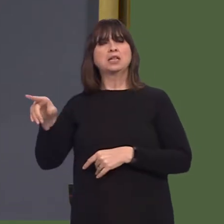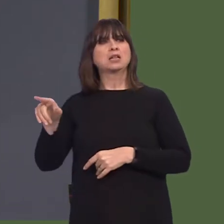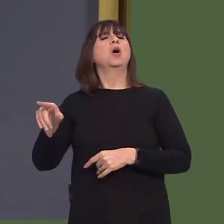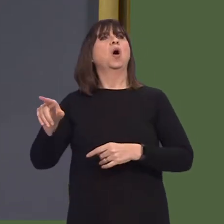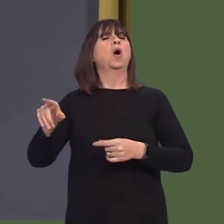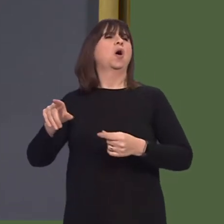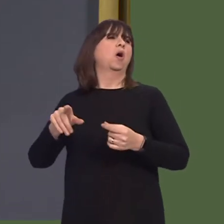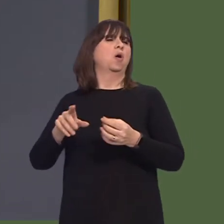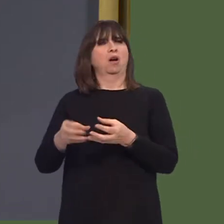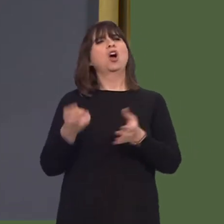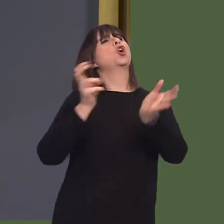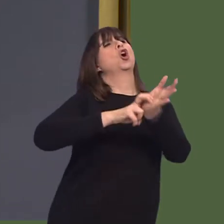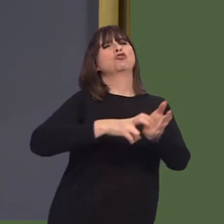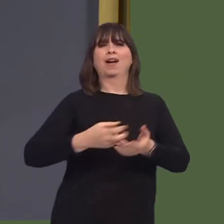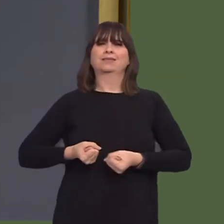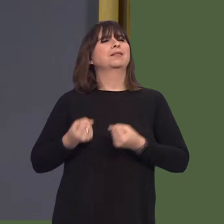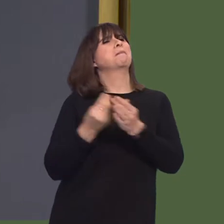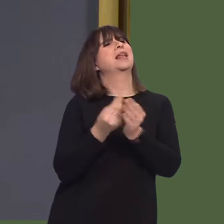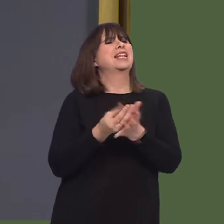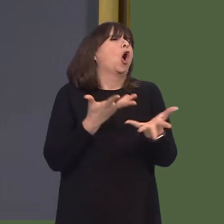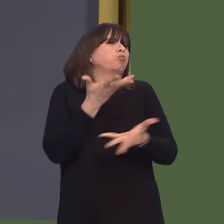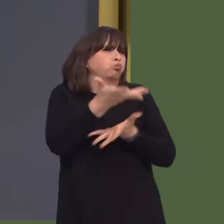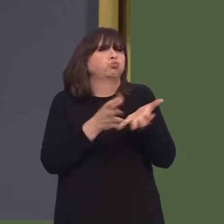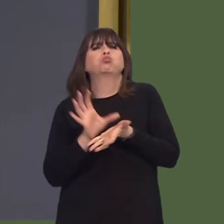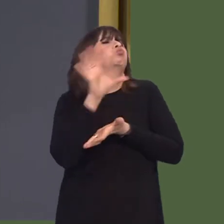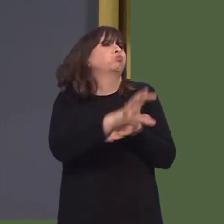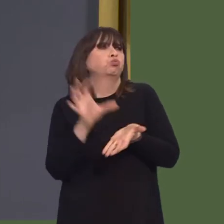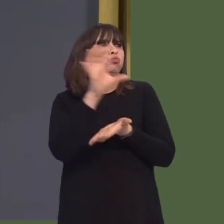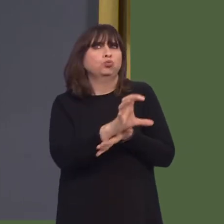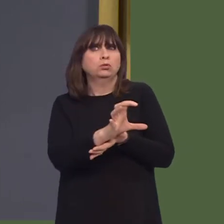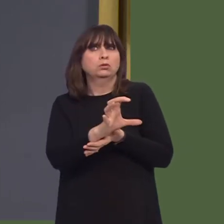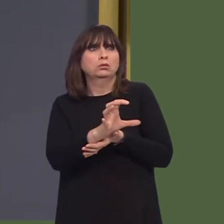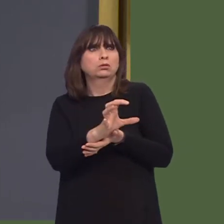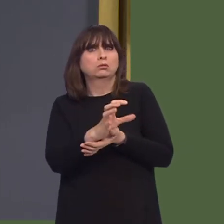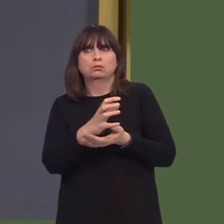Neil Hamilton AM: Well, with what's happened this week, whilst it couldn't have been predicted